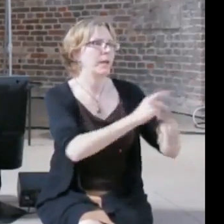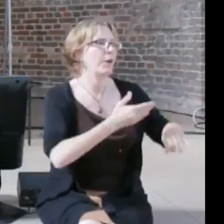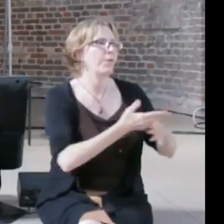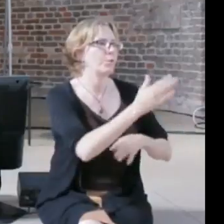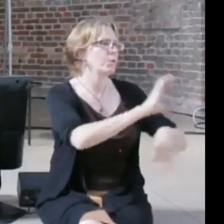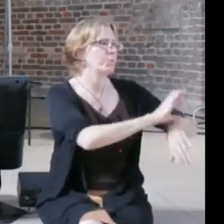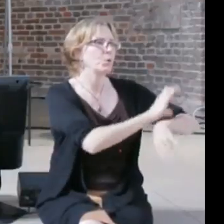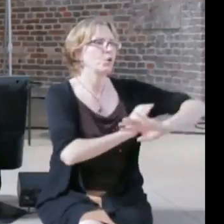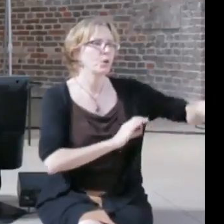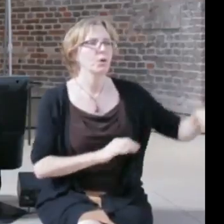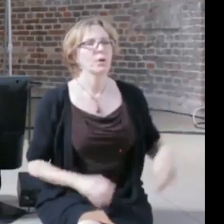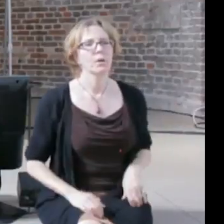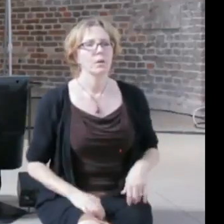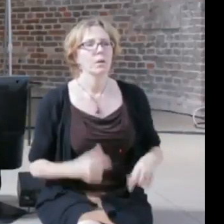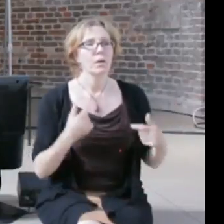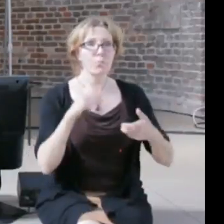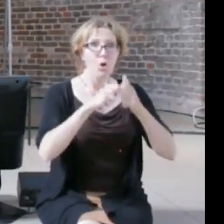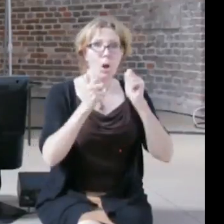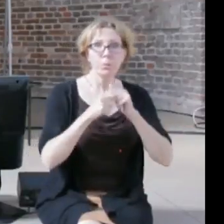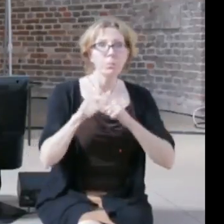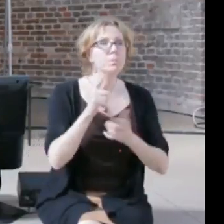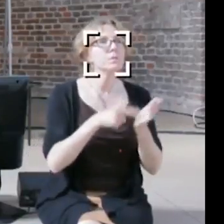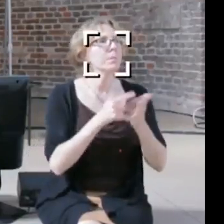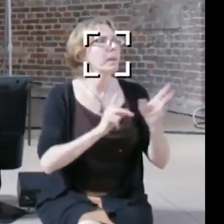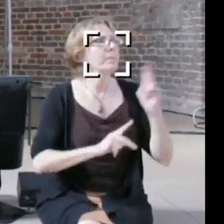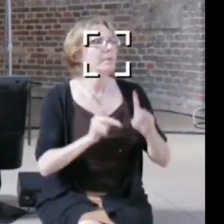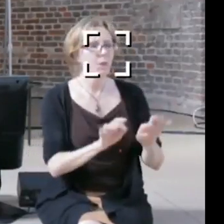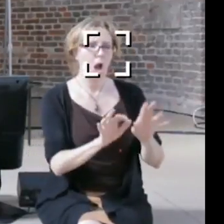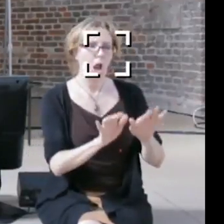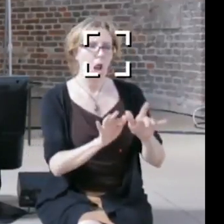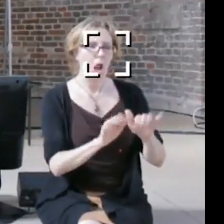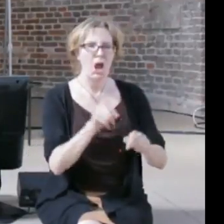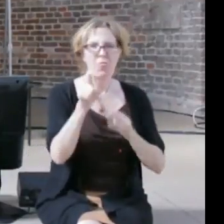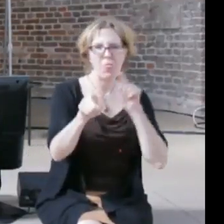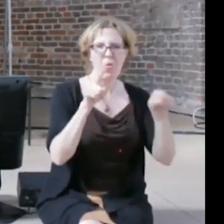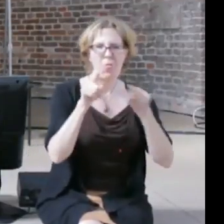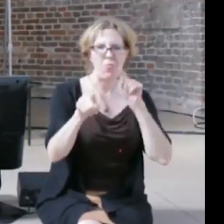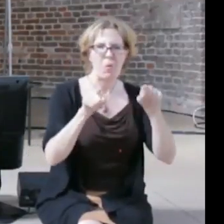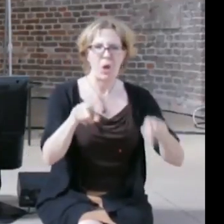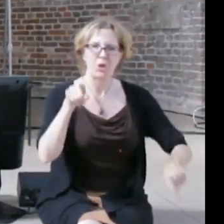example, we just want you to do it, and if you want to keep the algorithms that do it